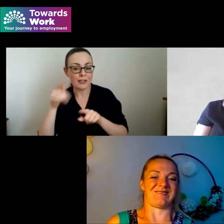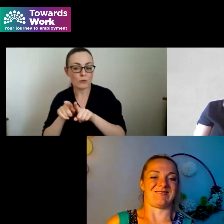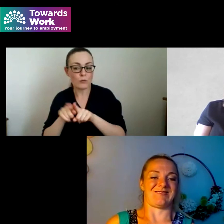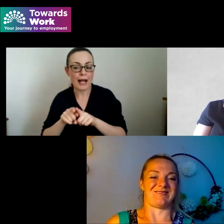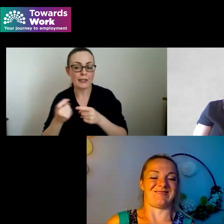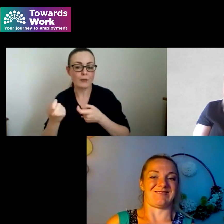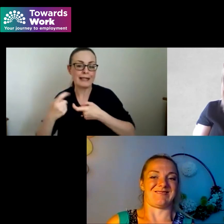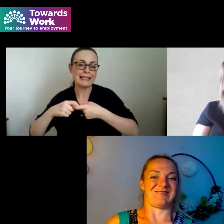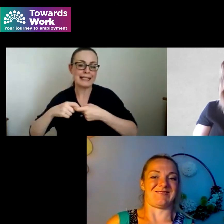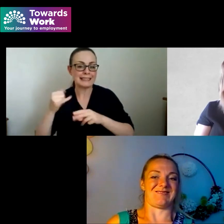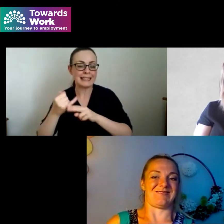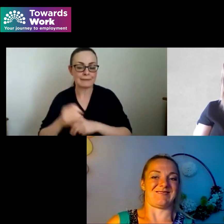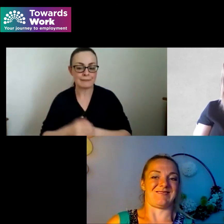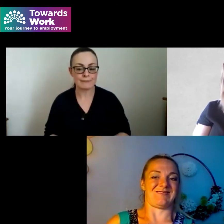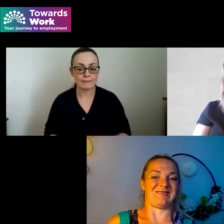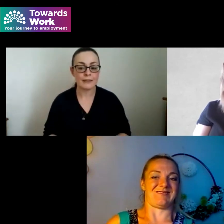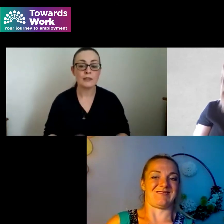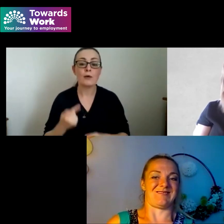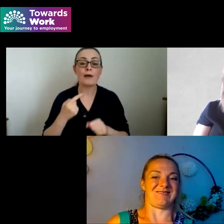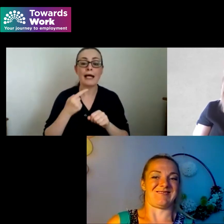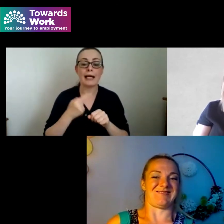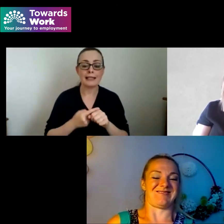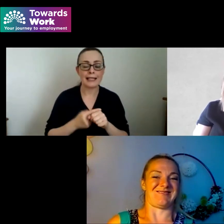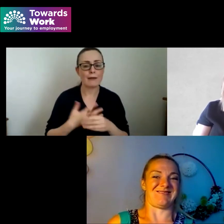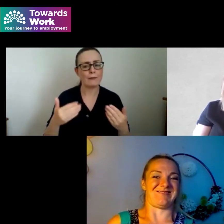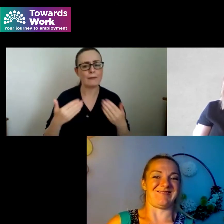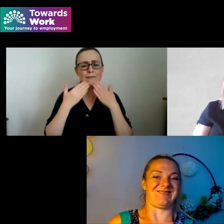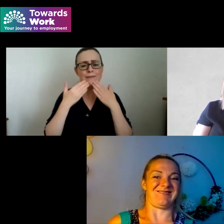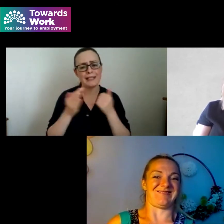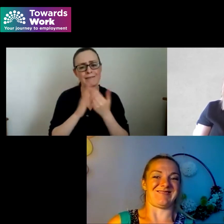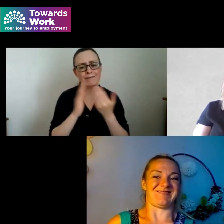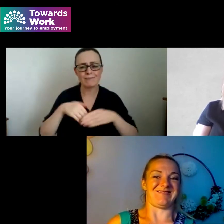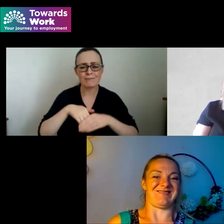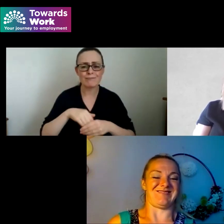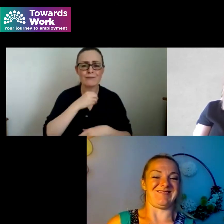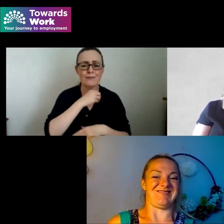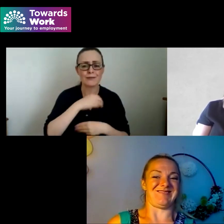well so once again this is a huge thank you for joining us this morning to celebrate the start